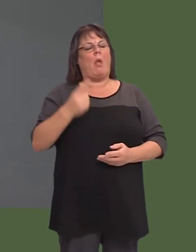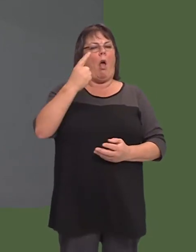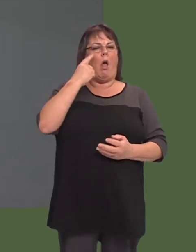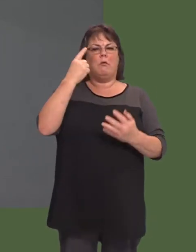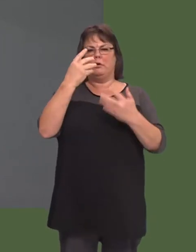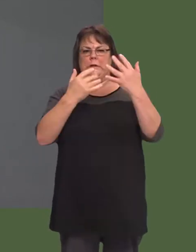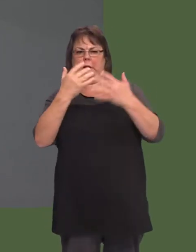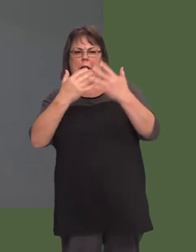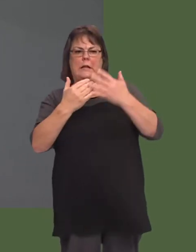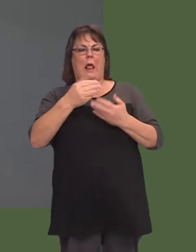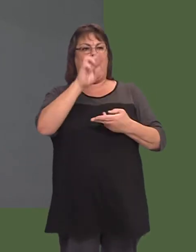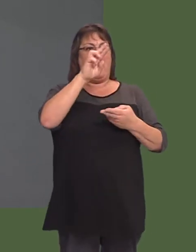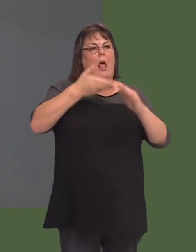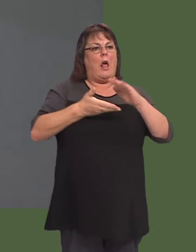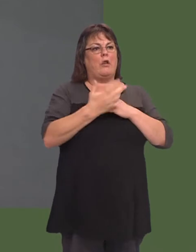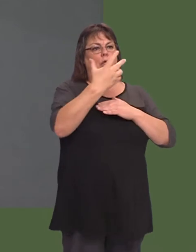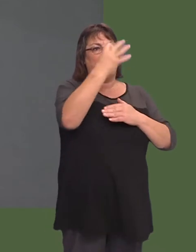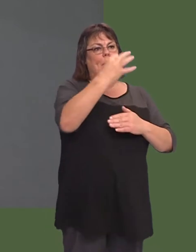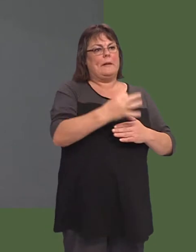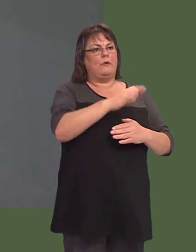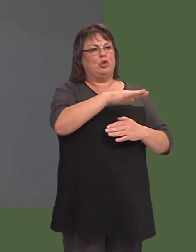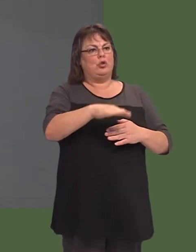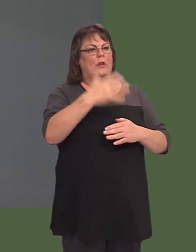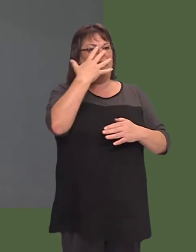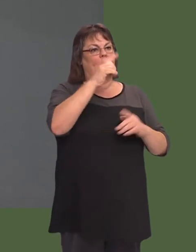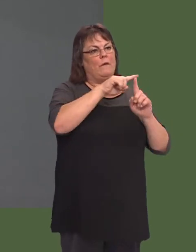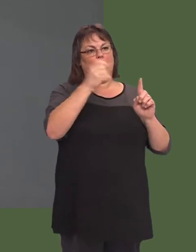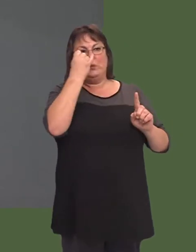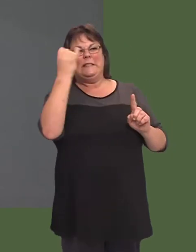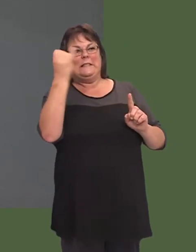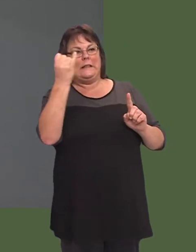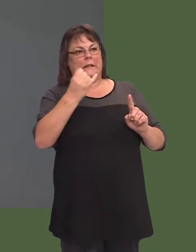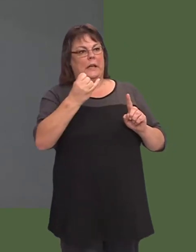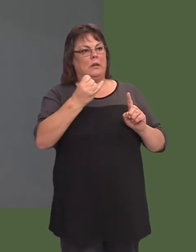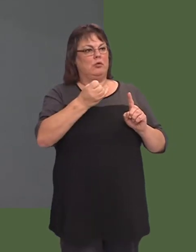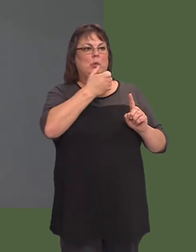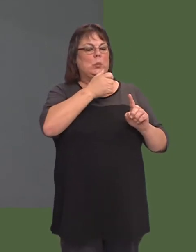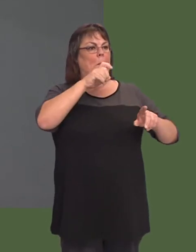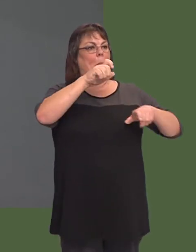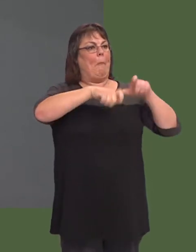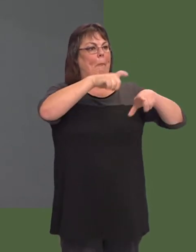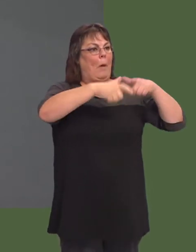If we look at the statistics, less than 3 per cent of children aged five to 16 go by